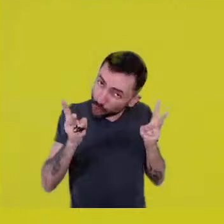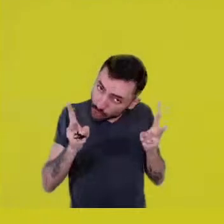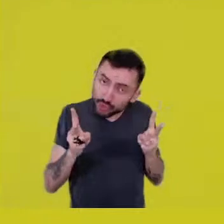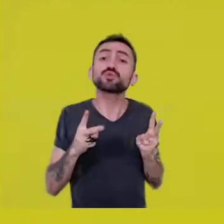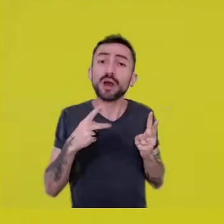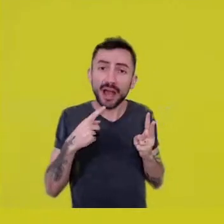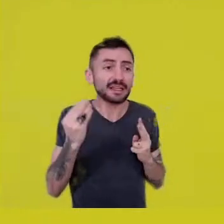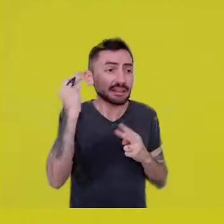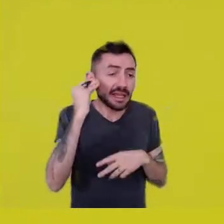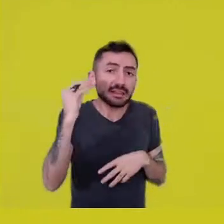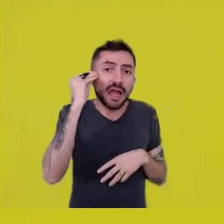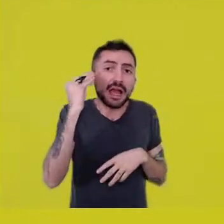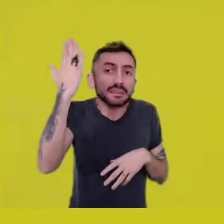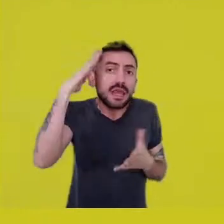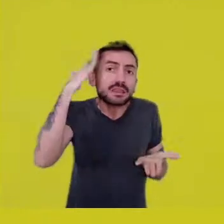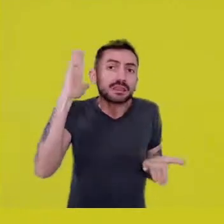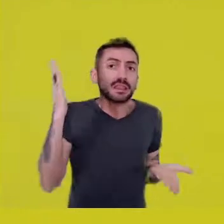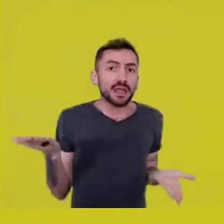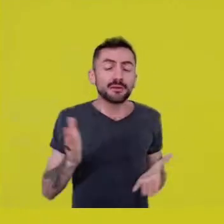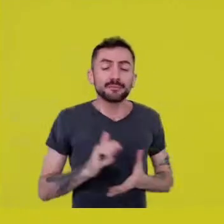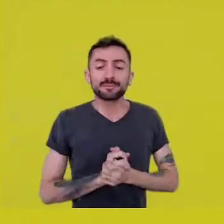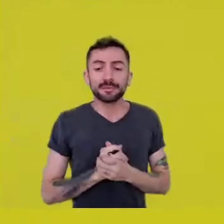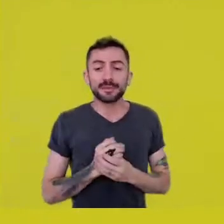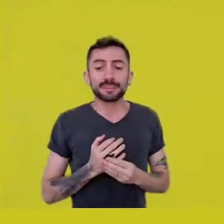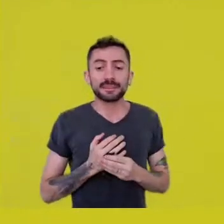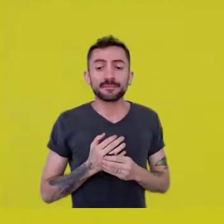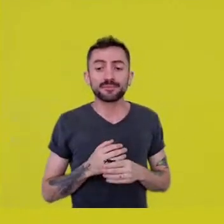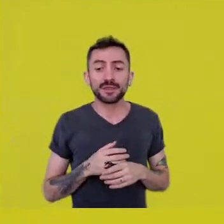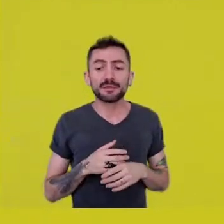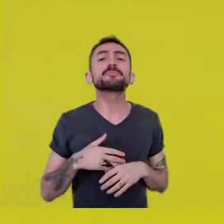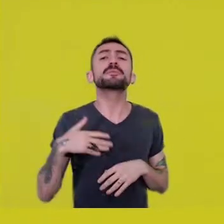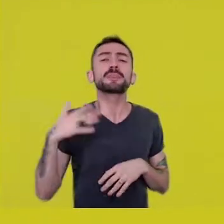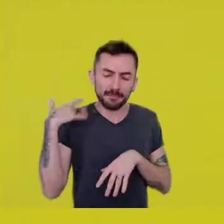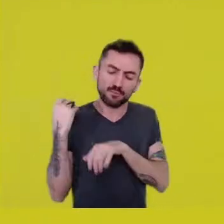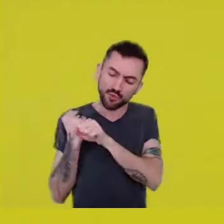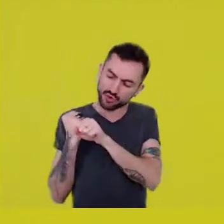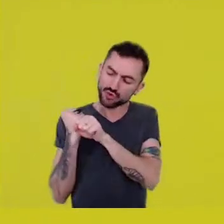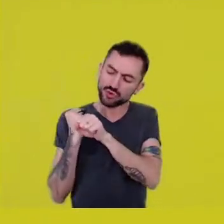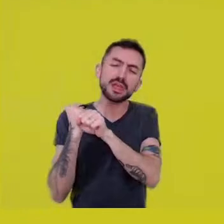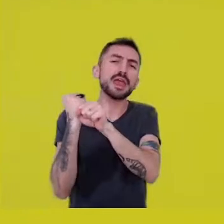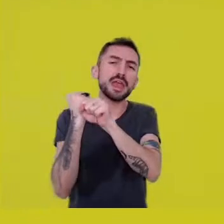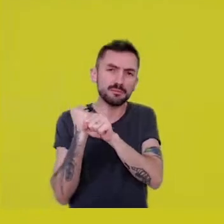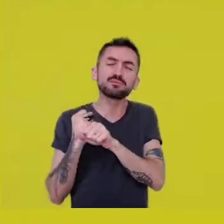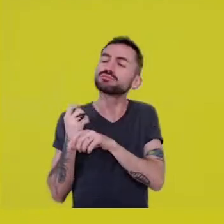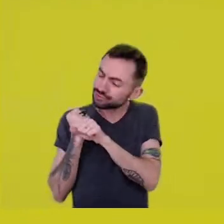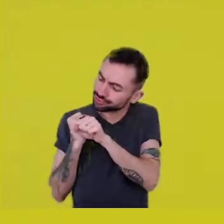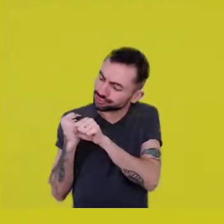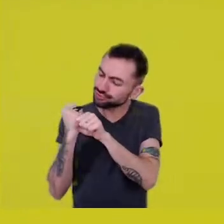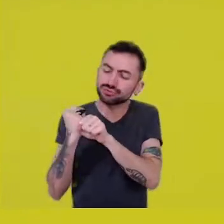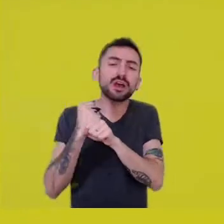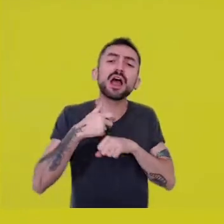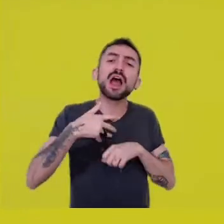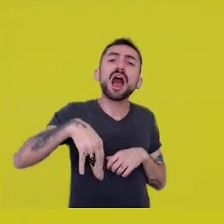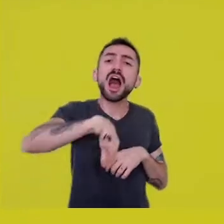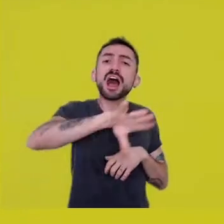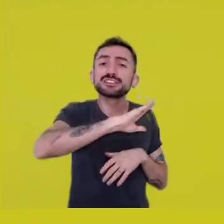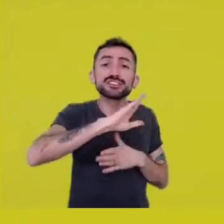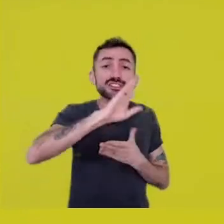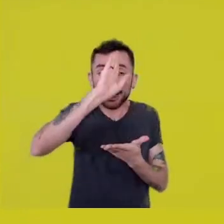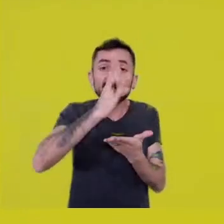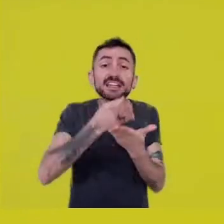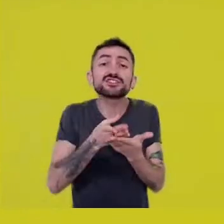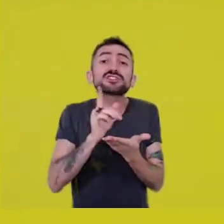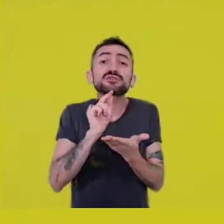Didn’t we, for a long time, believe in an education for social engagement?